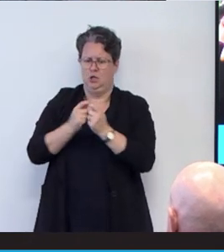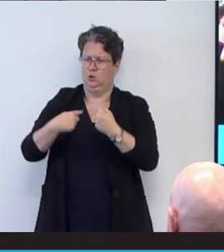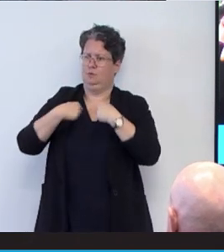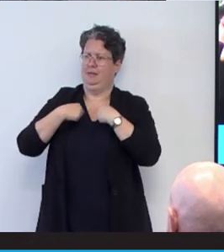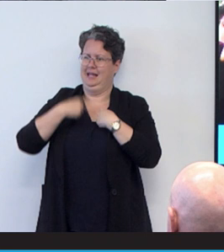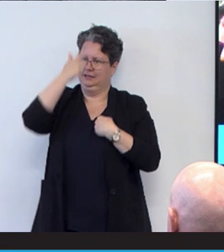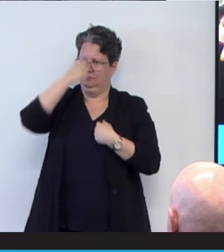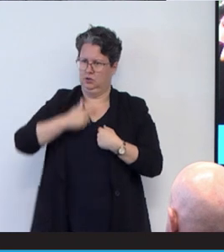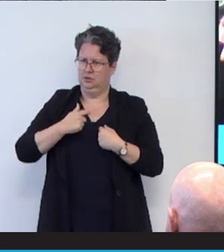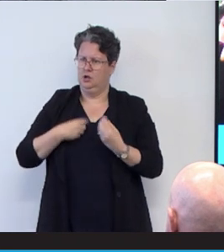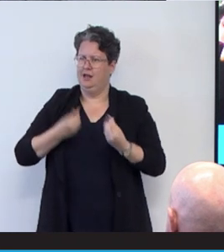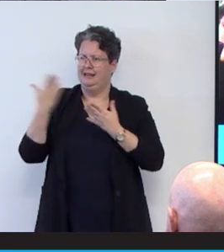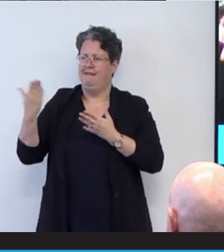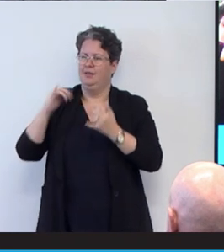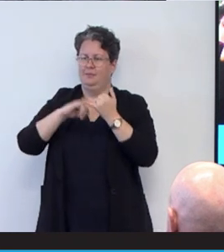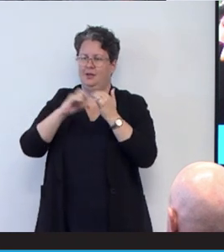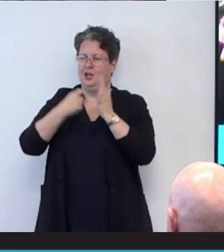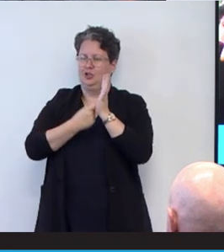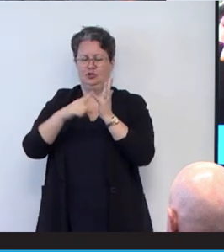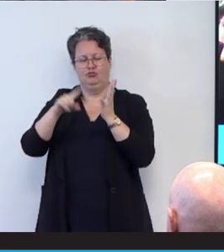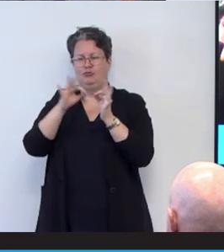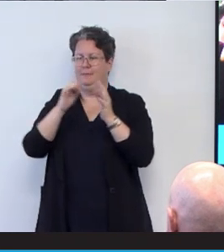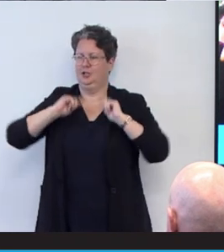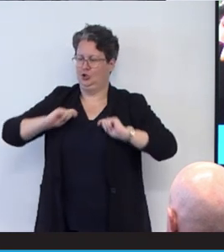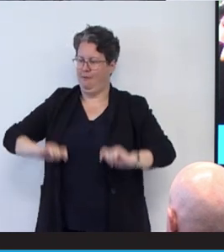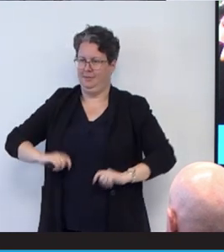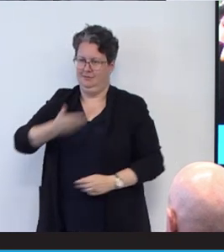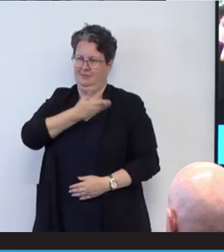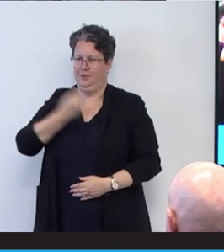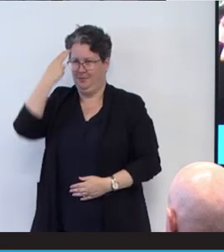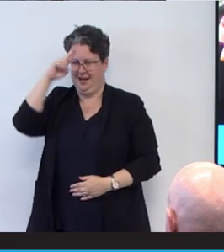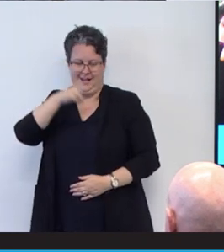and I gave them a scrub top. It's got my name on it, but it was signed by all the